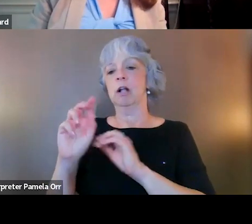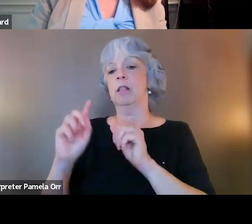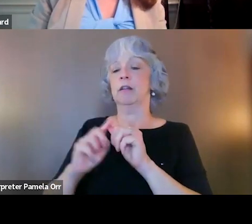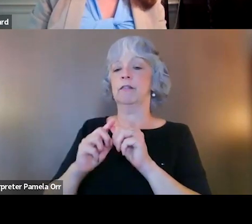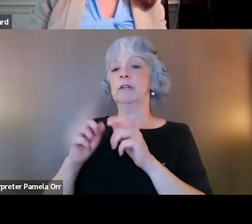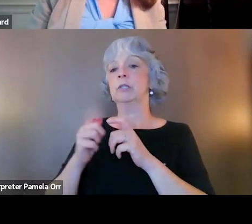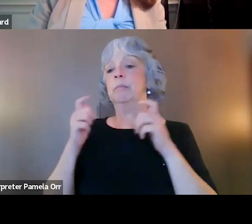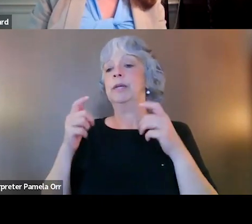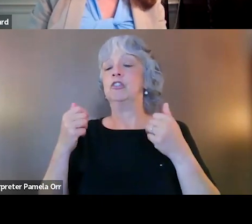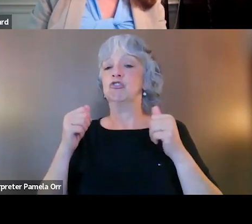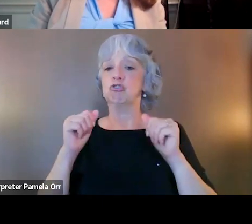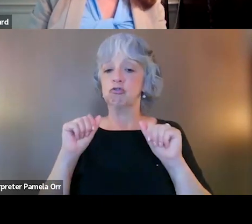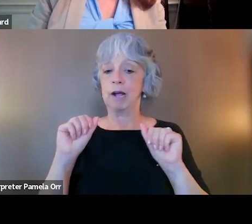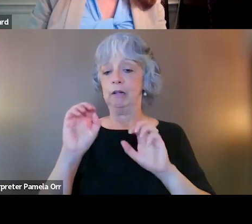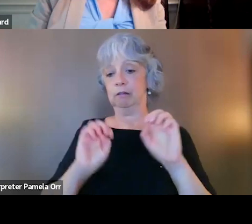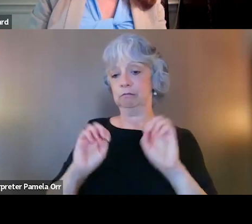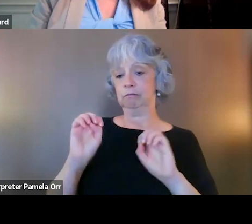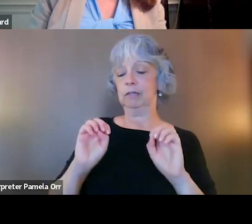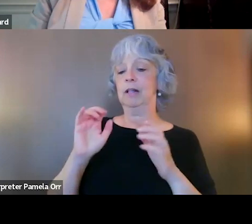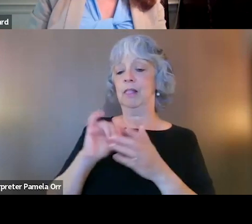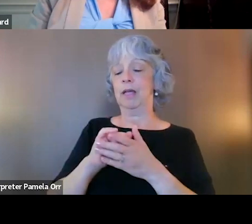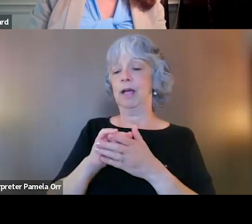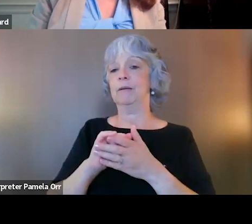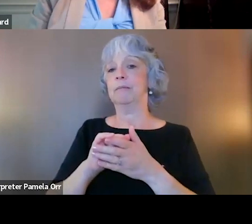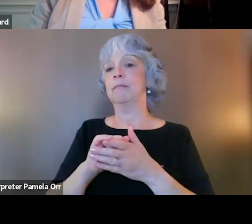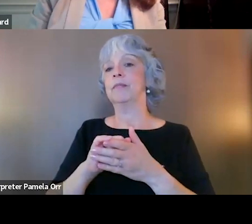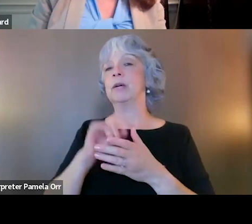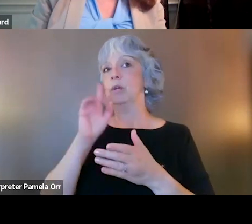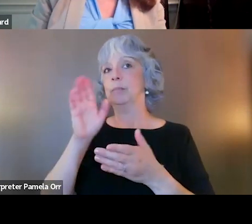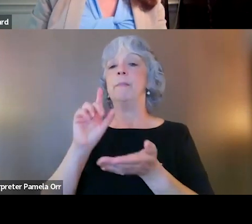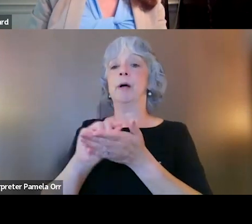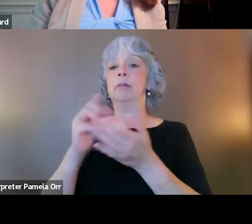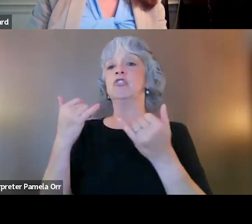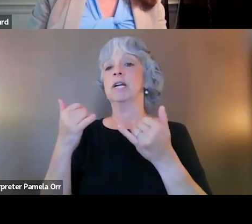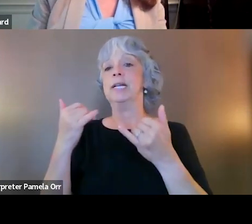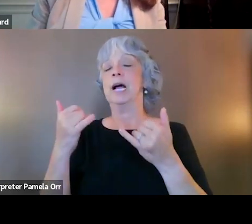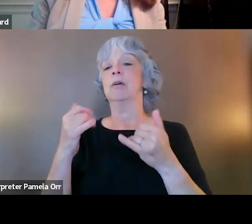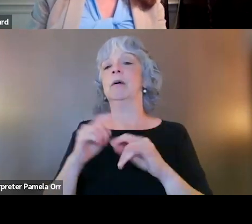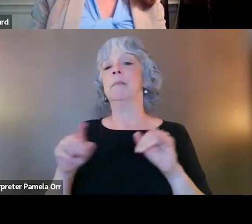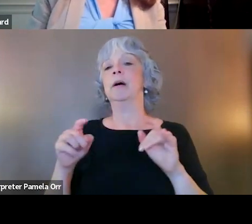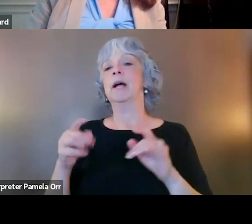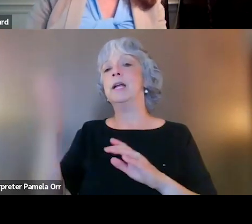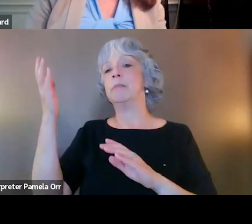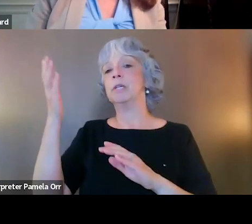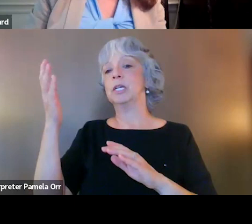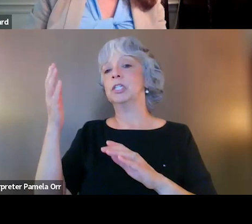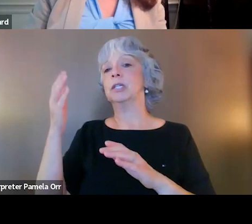comparing it to one of the evidence-based therapies is actually being published right now. But a presentation on it last fall